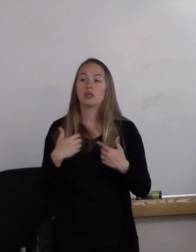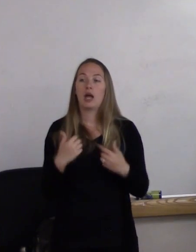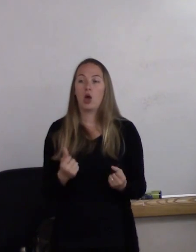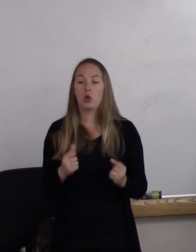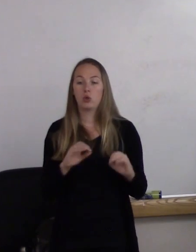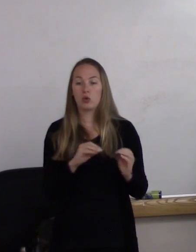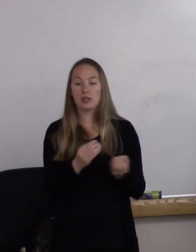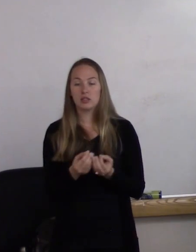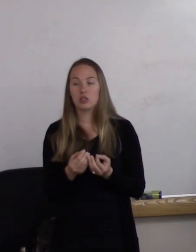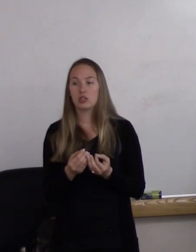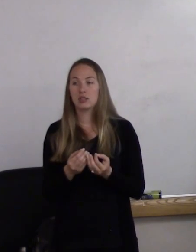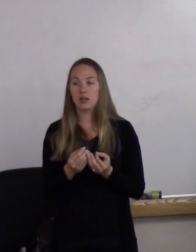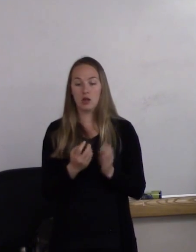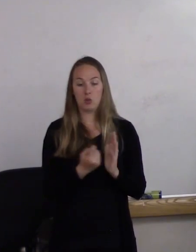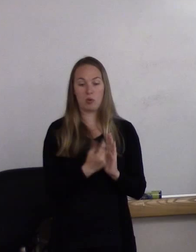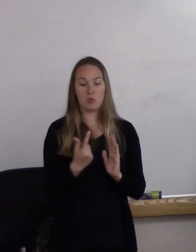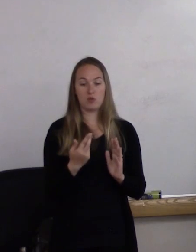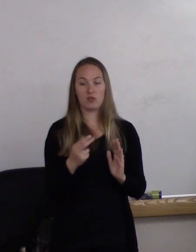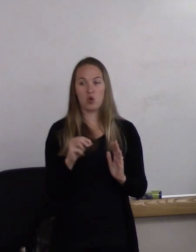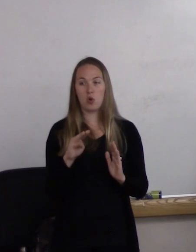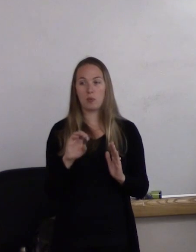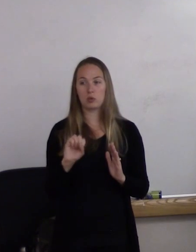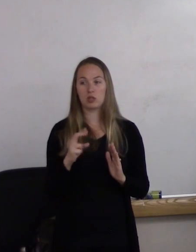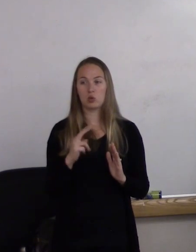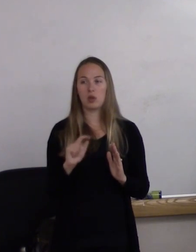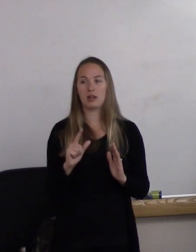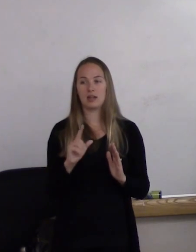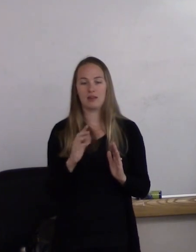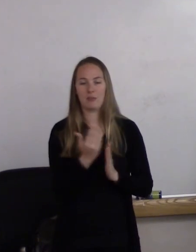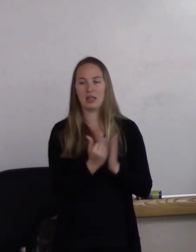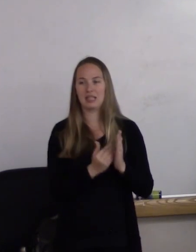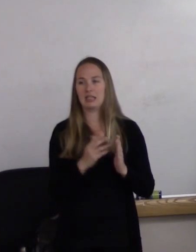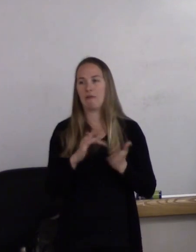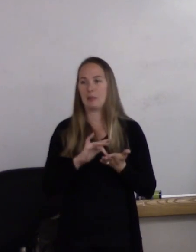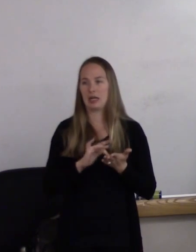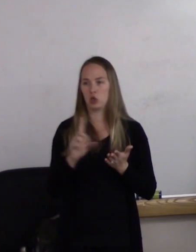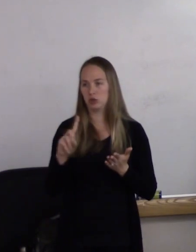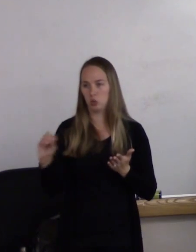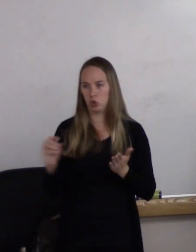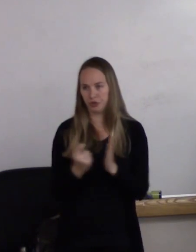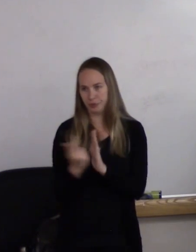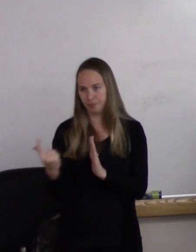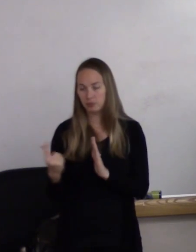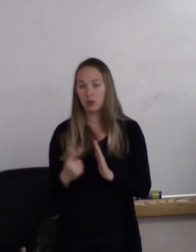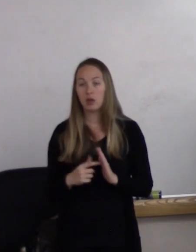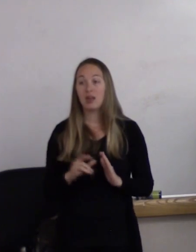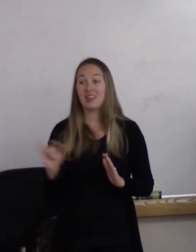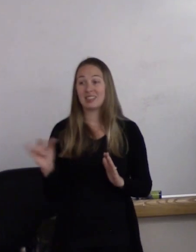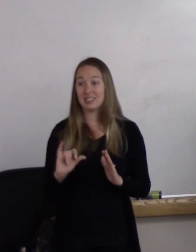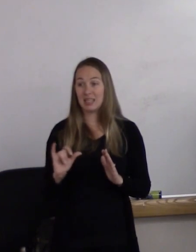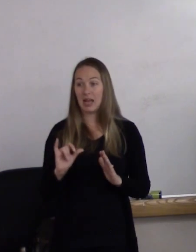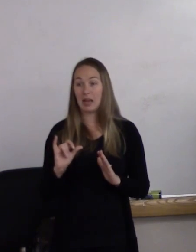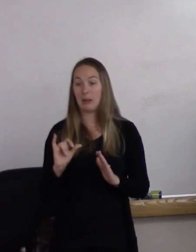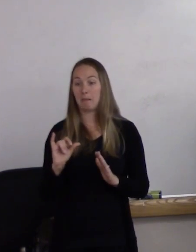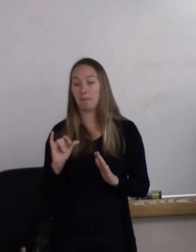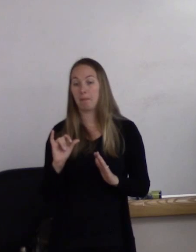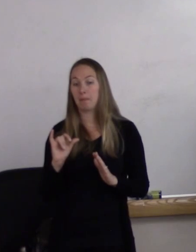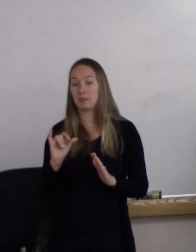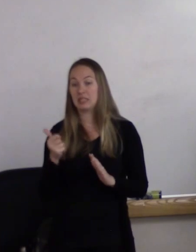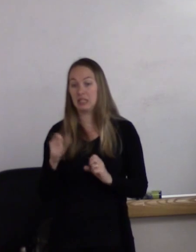removed homosexuality from its list of medical disorders. In that same decade, in the 1993,